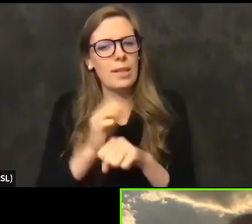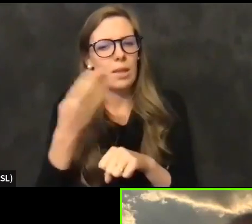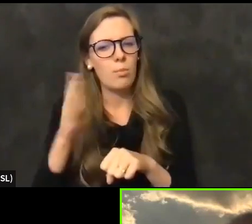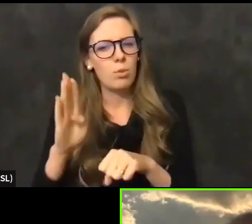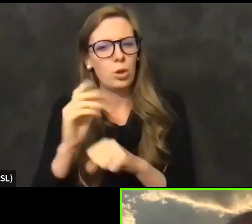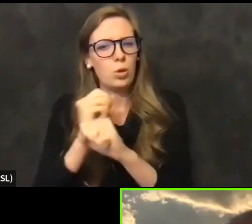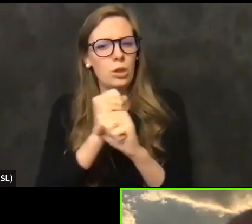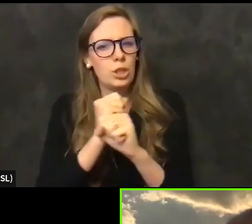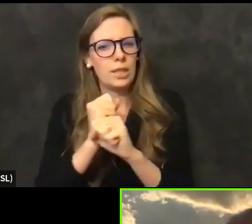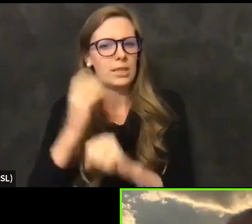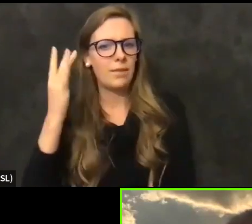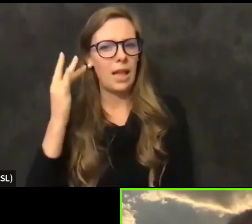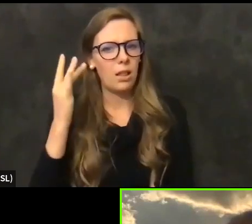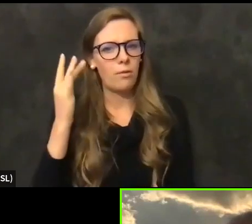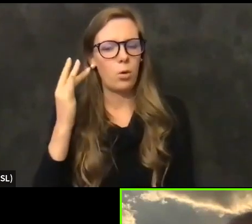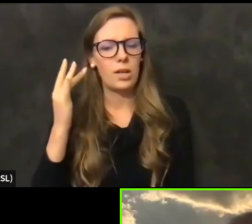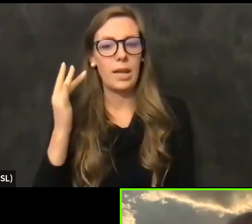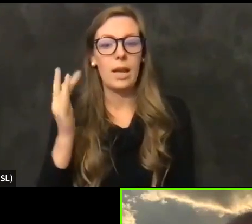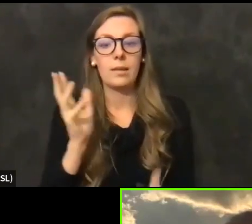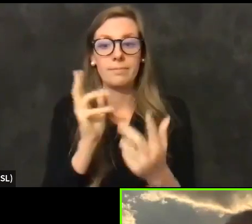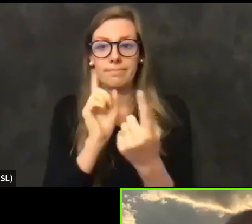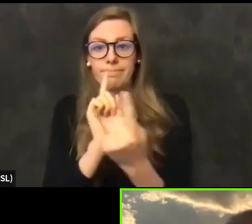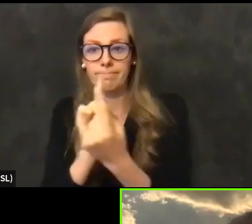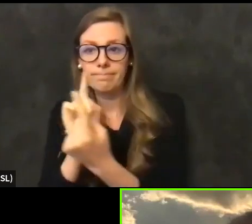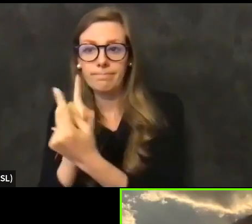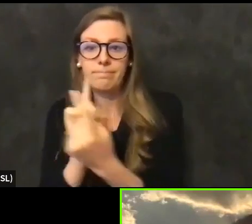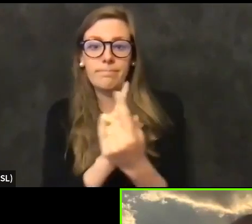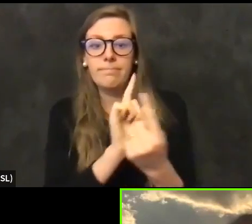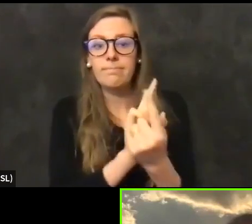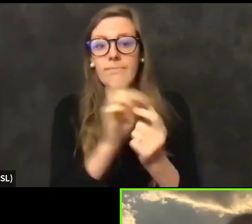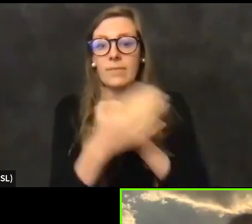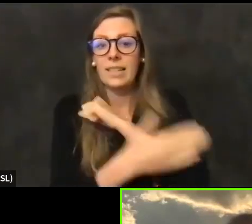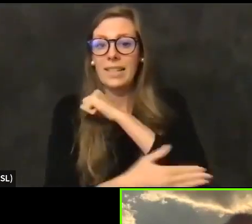talking to county health care leaders and others about how they come in and work